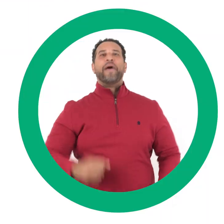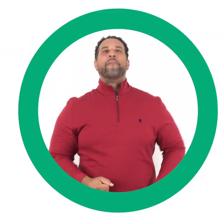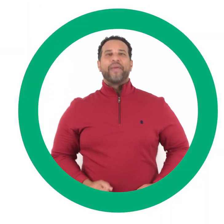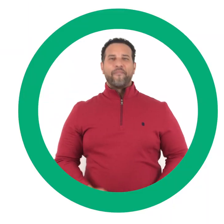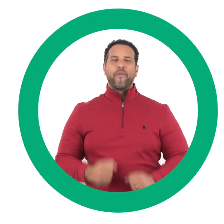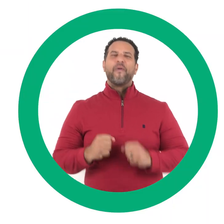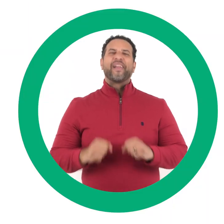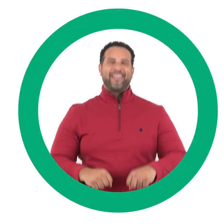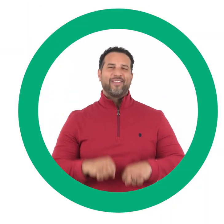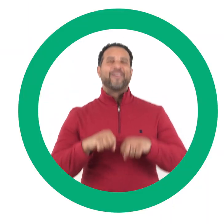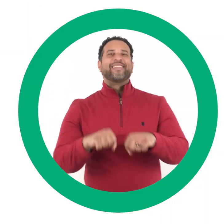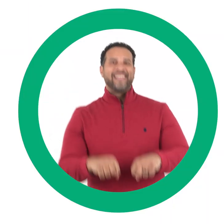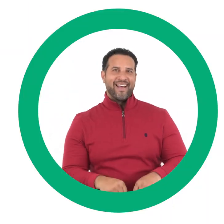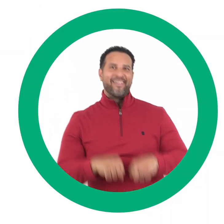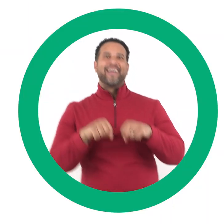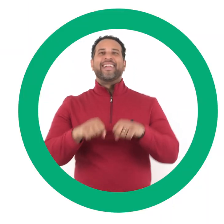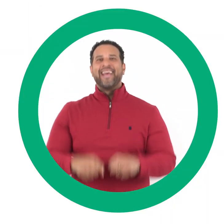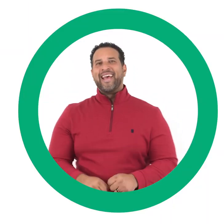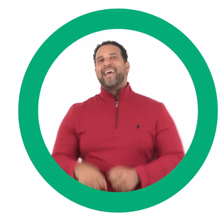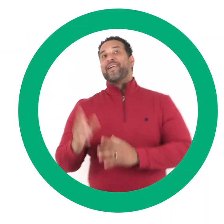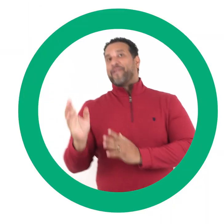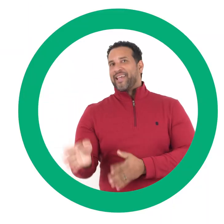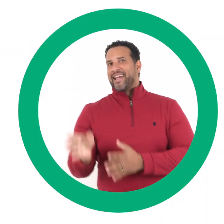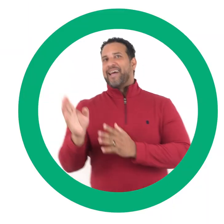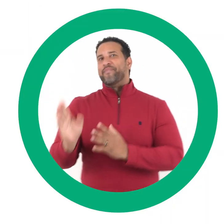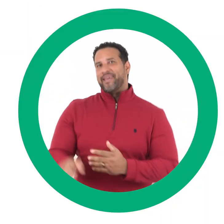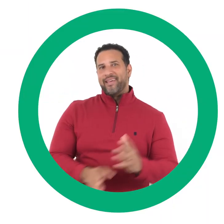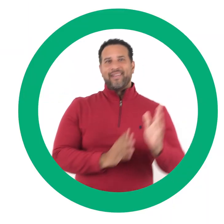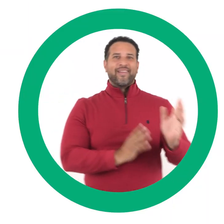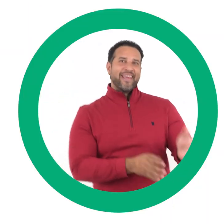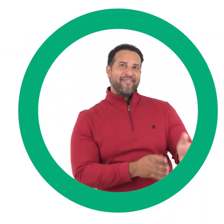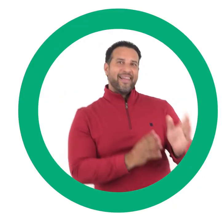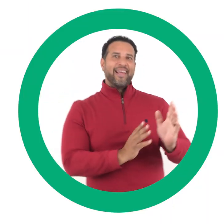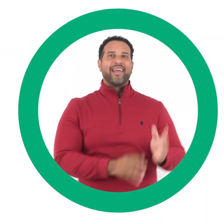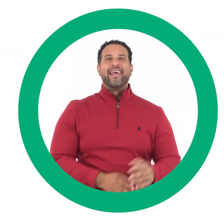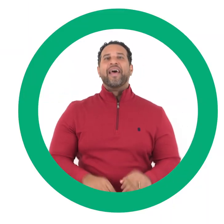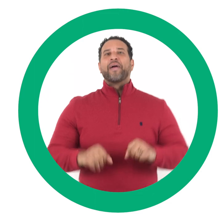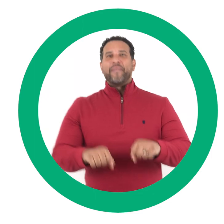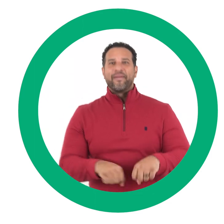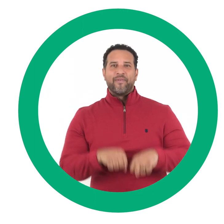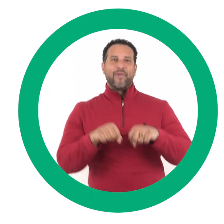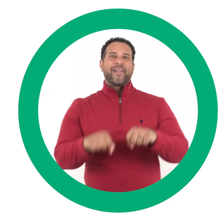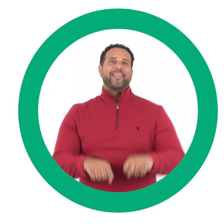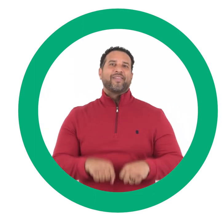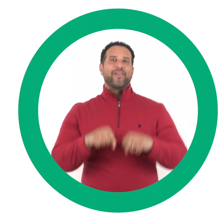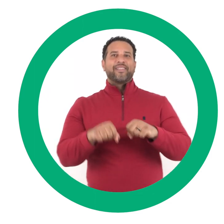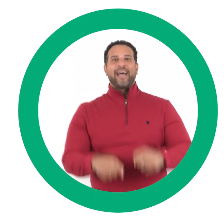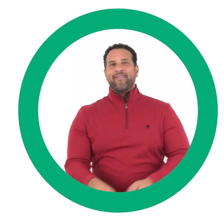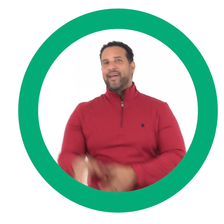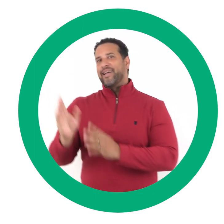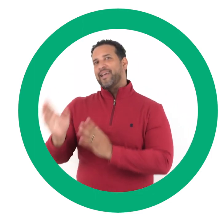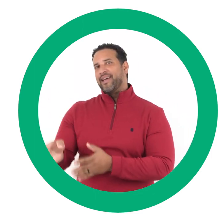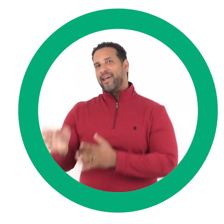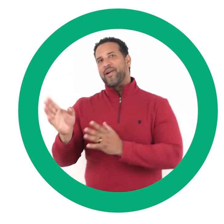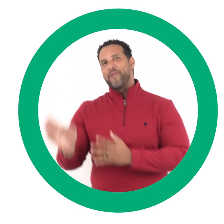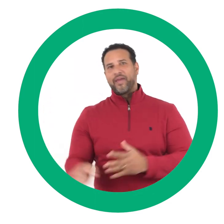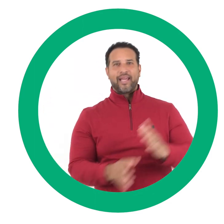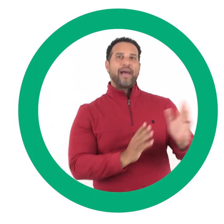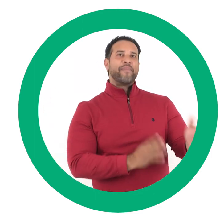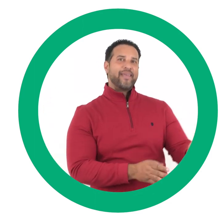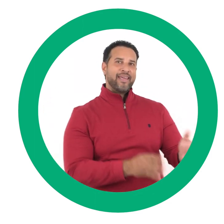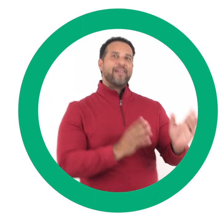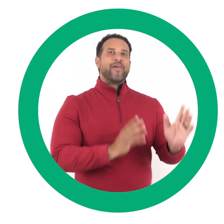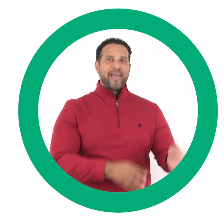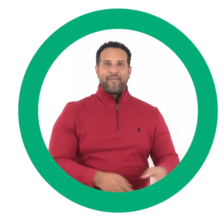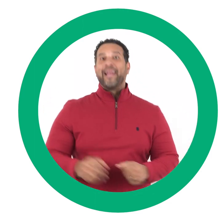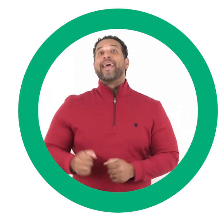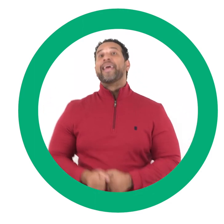Con mi burrito sabanero, voy camino de Belén.